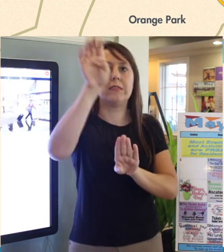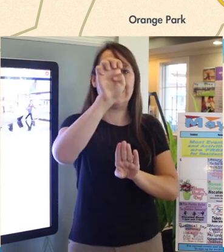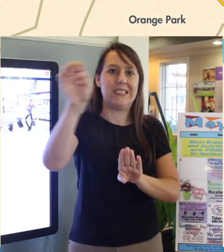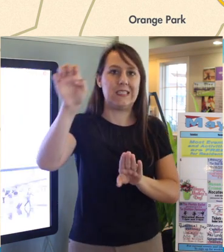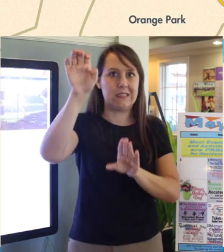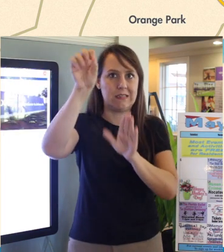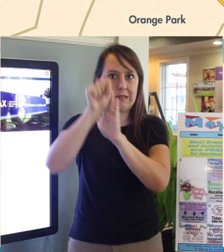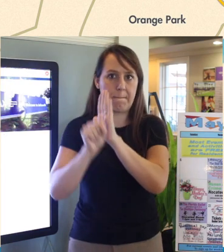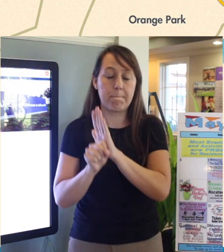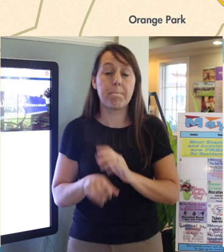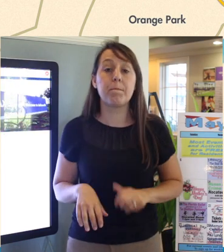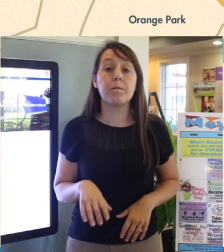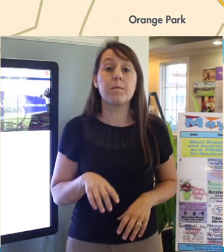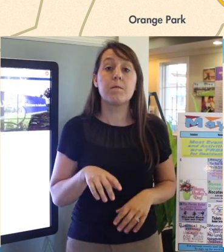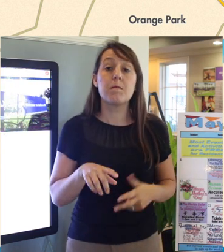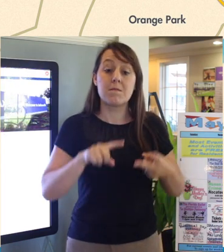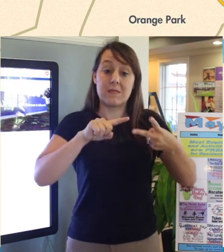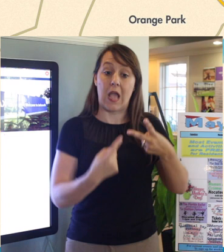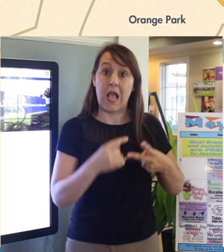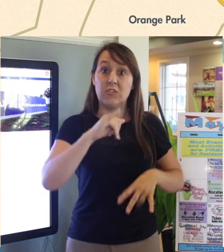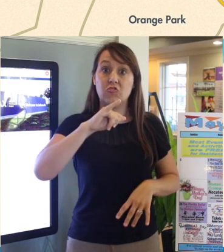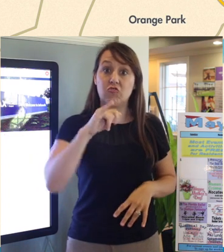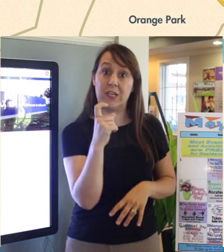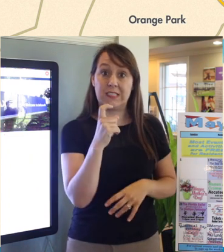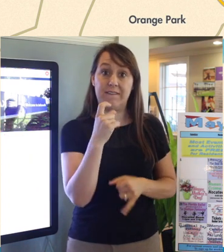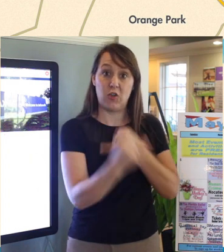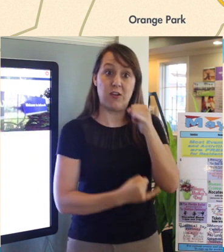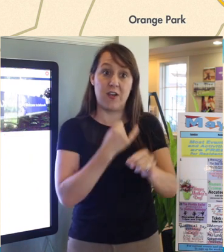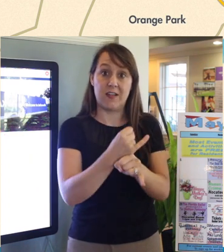and then Jacksonville International is about 39 miles away